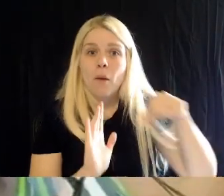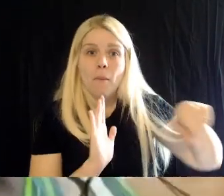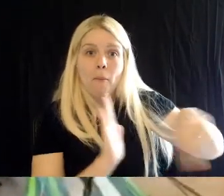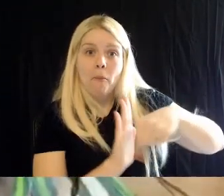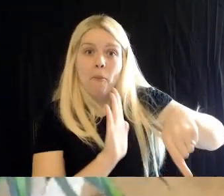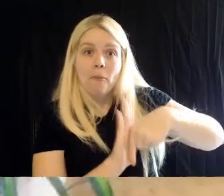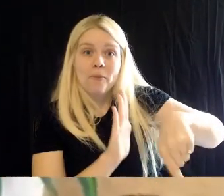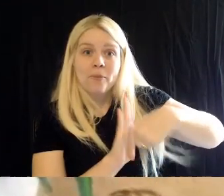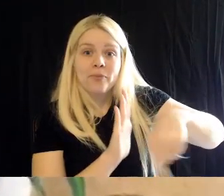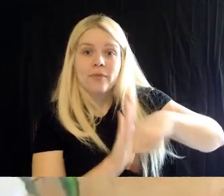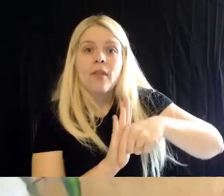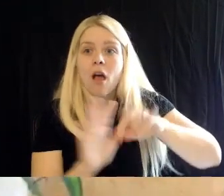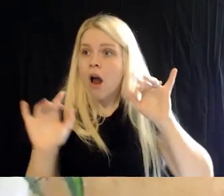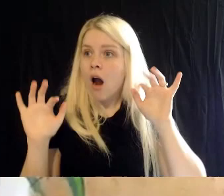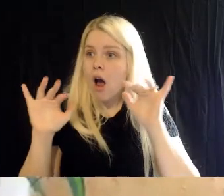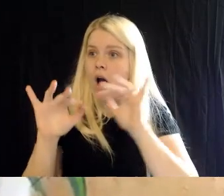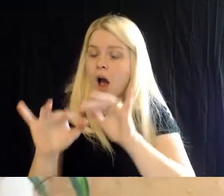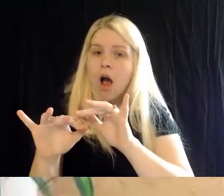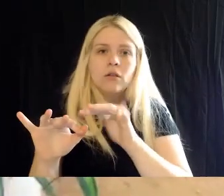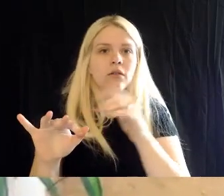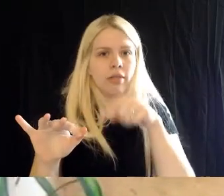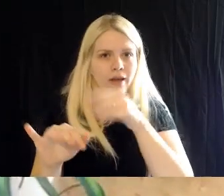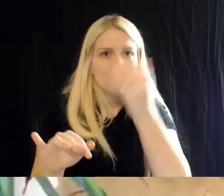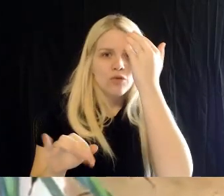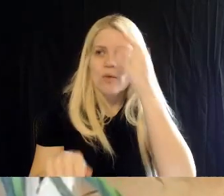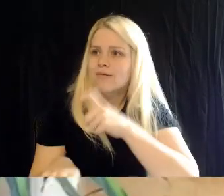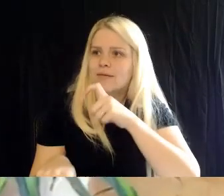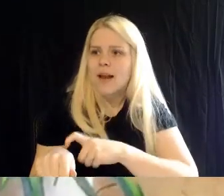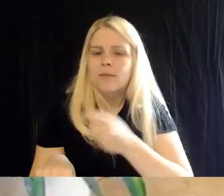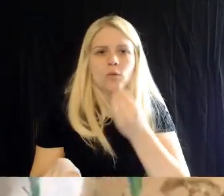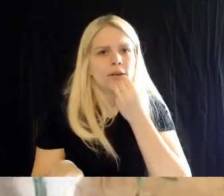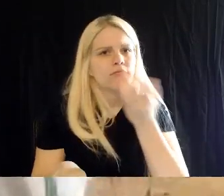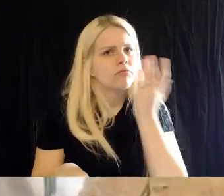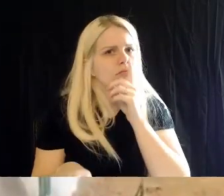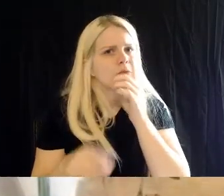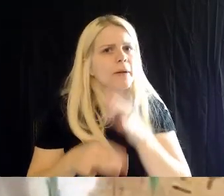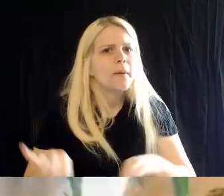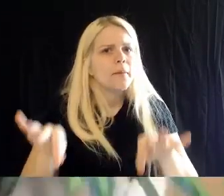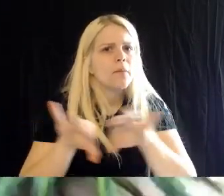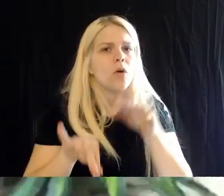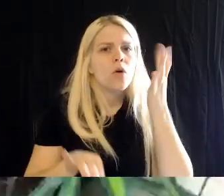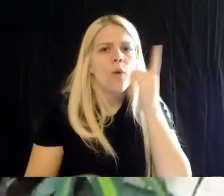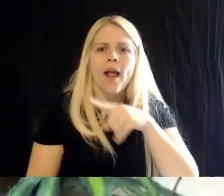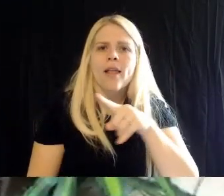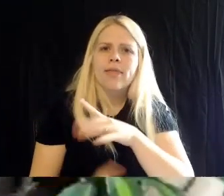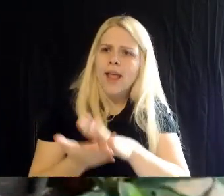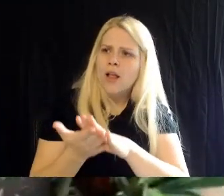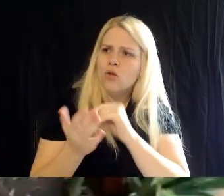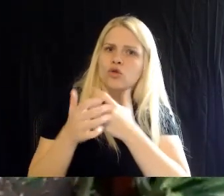And this is important, because it helps us build up a trusting relationship with them. But it also helps